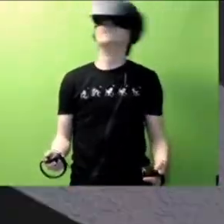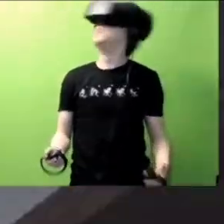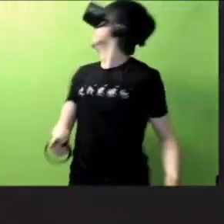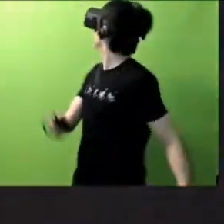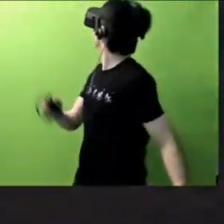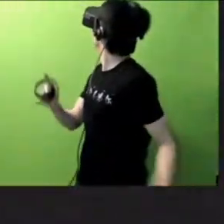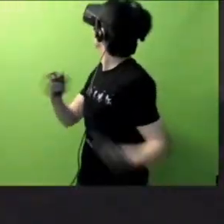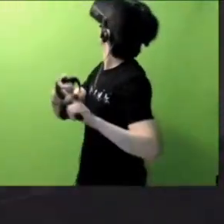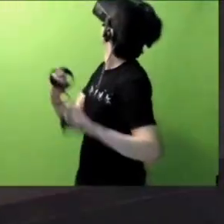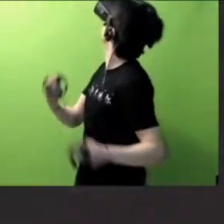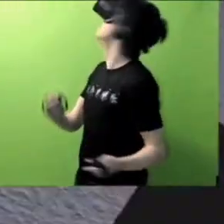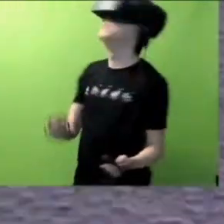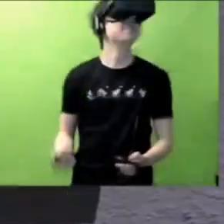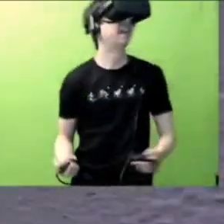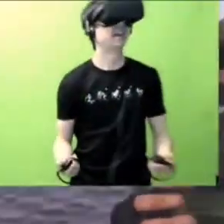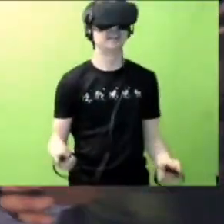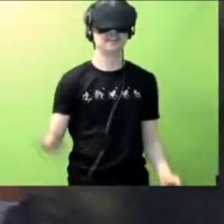Where is the camera?